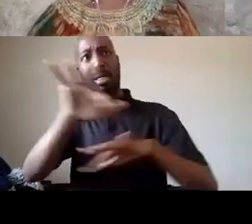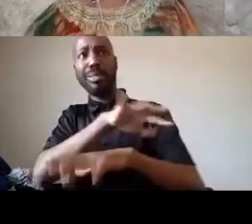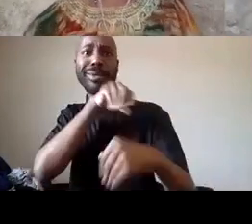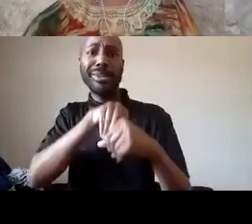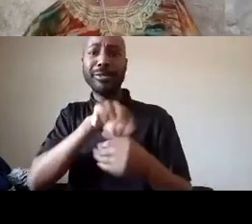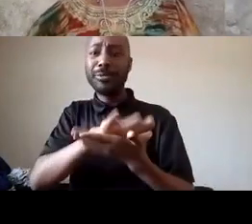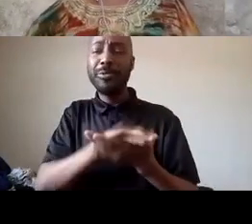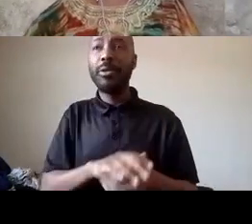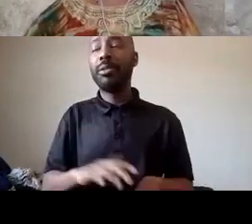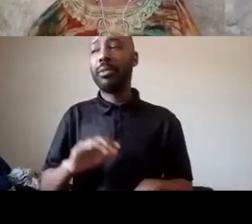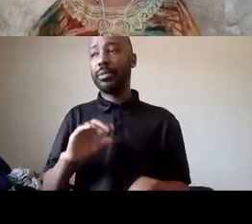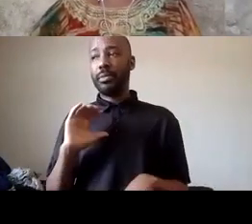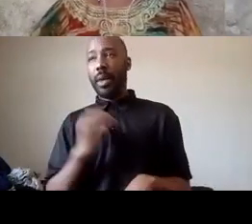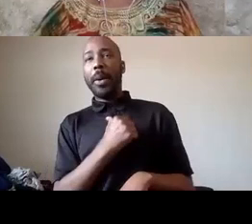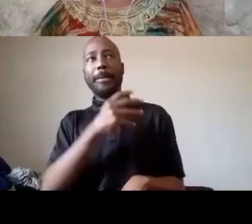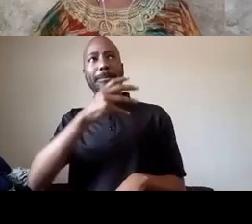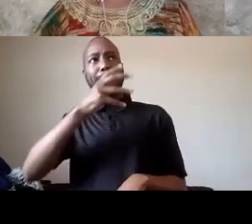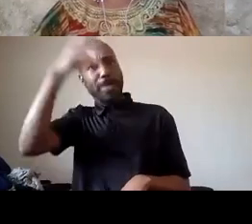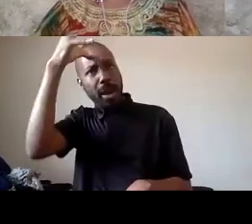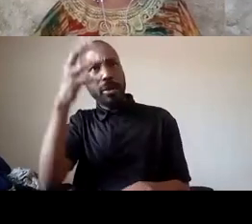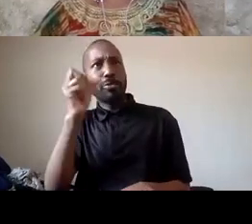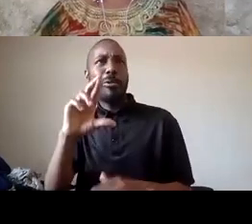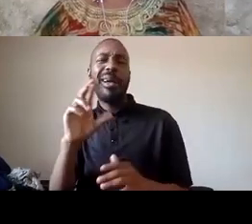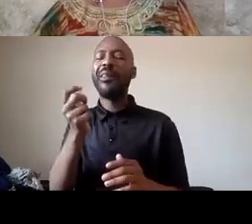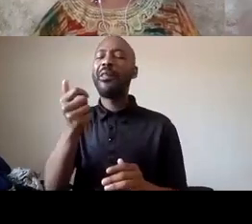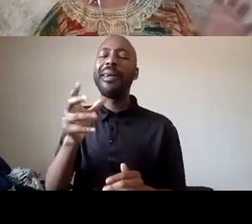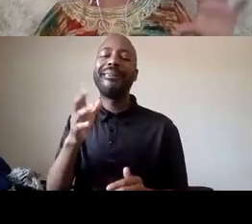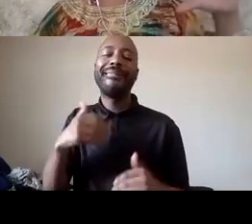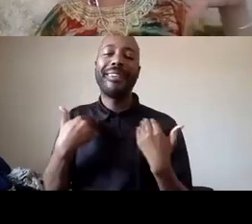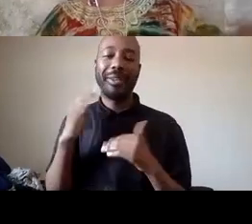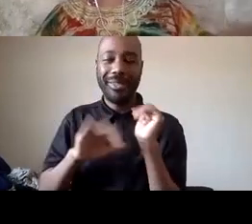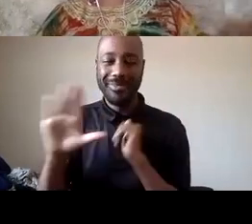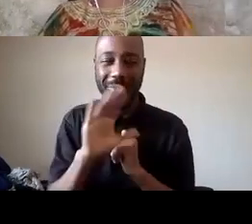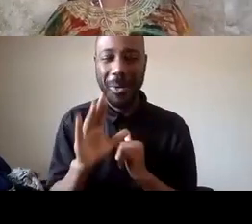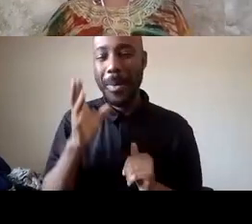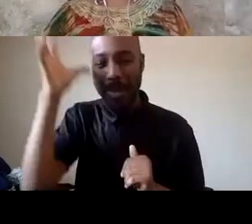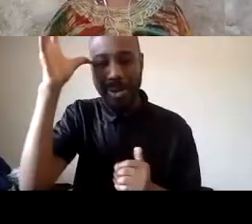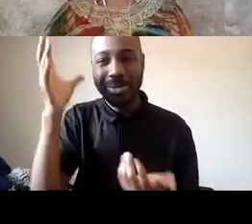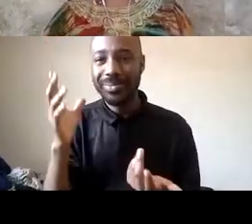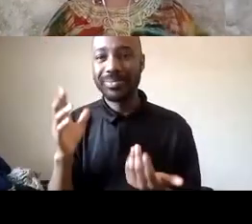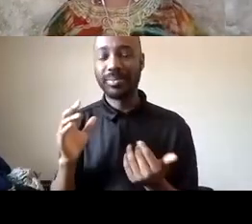actually a little younger than your parents probably right um we didn't have police in schools what